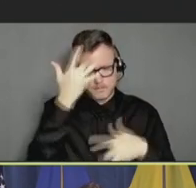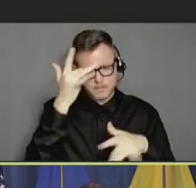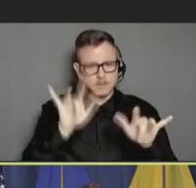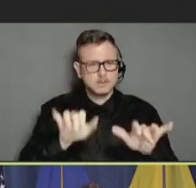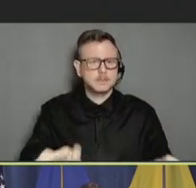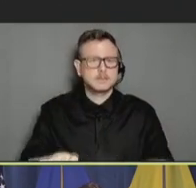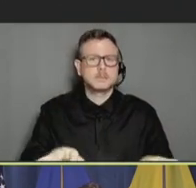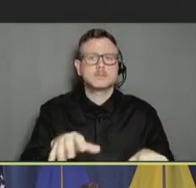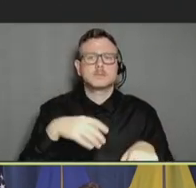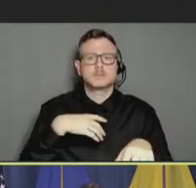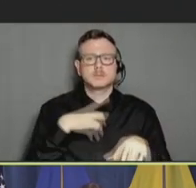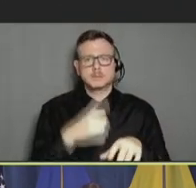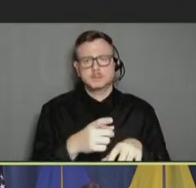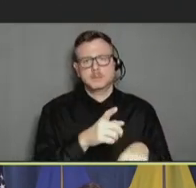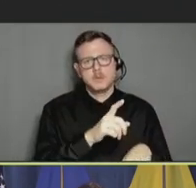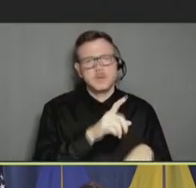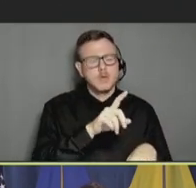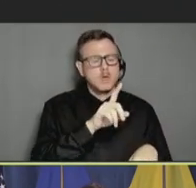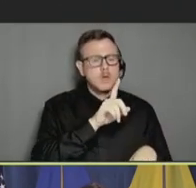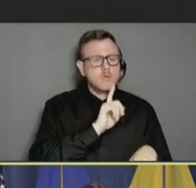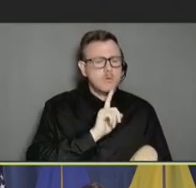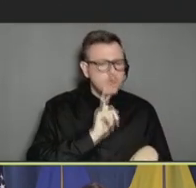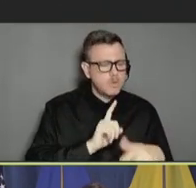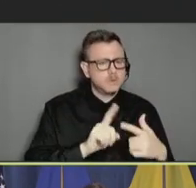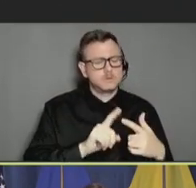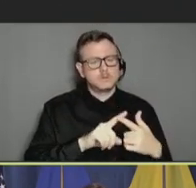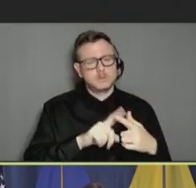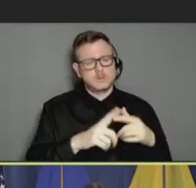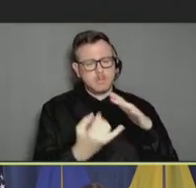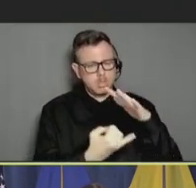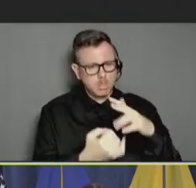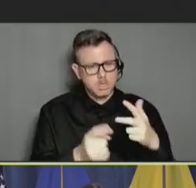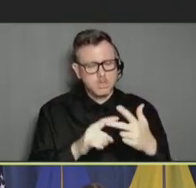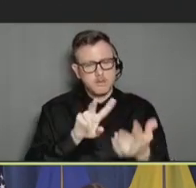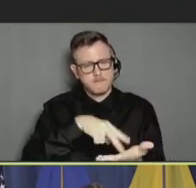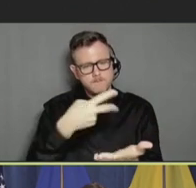isolation to falls to telehealth, and, of course, vaccines.